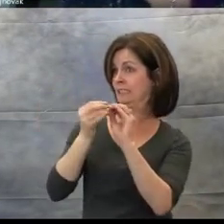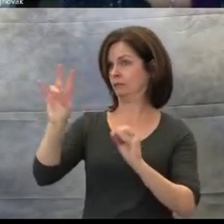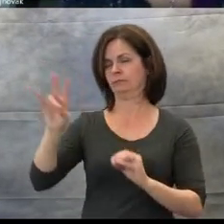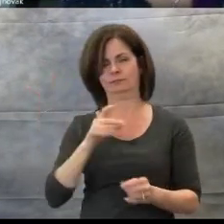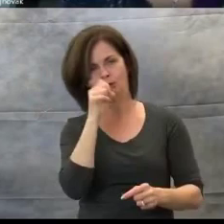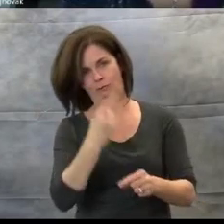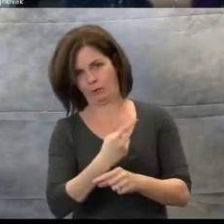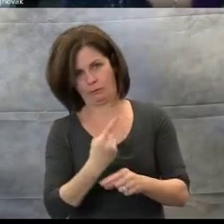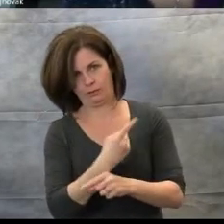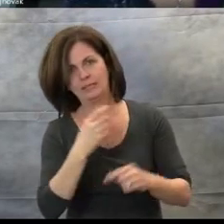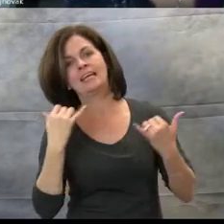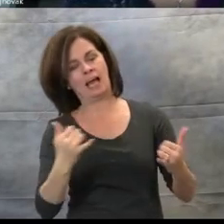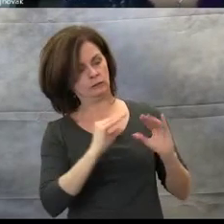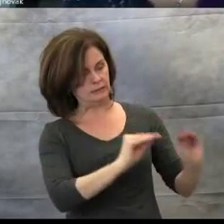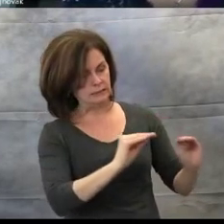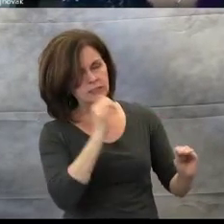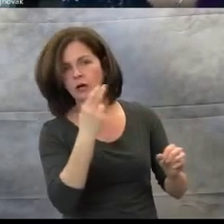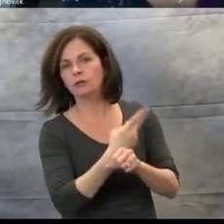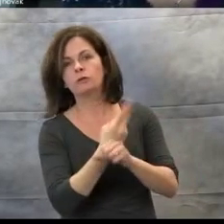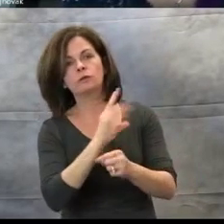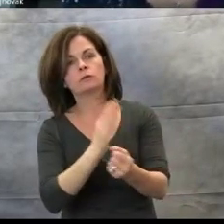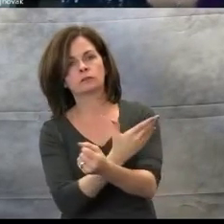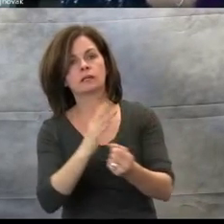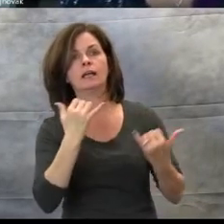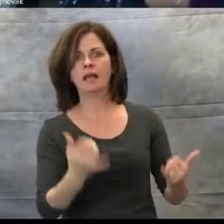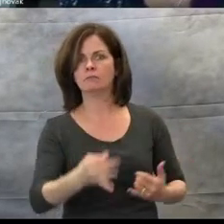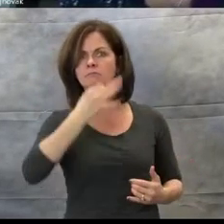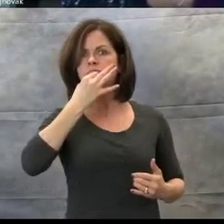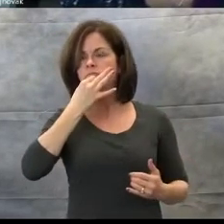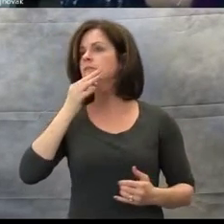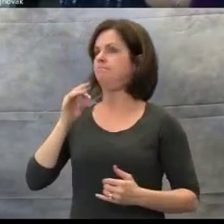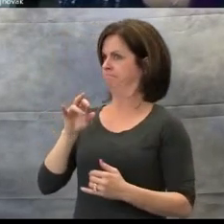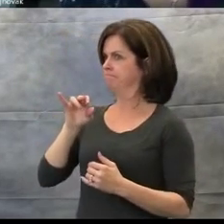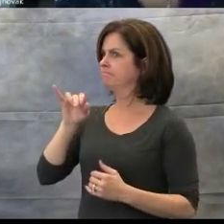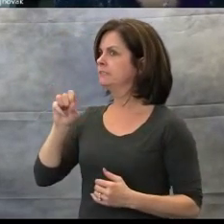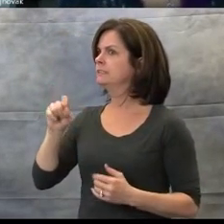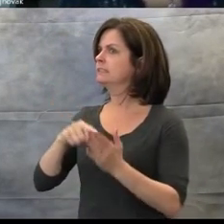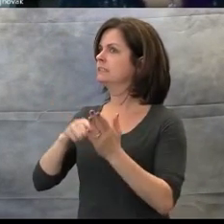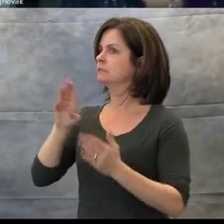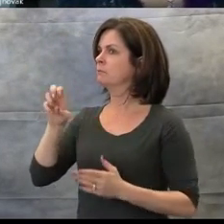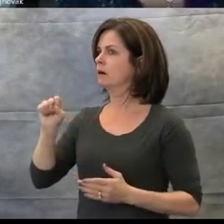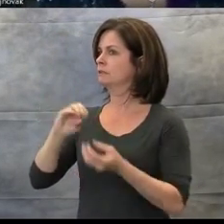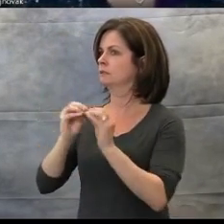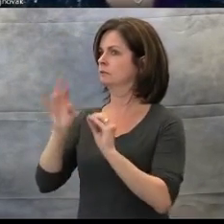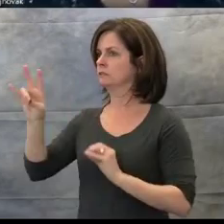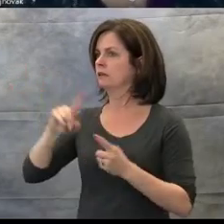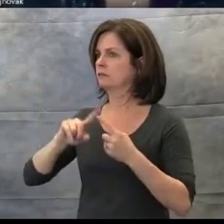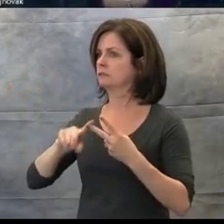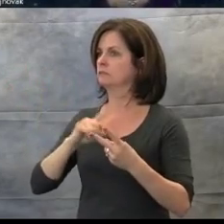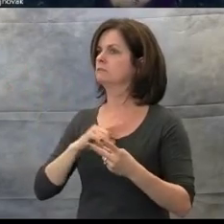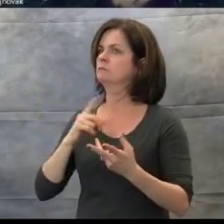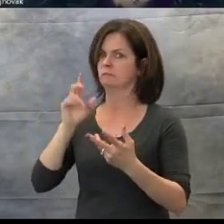"Is this Bus Number 7?" So the information was accurately recalled in a socially appropriate way.